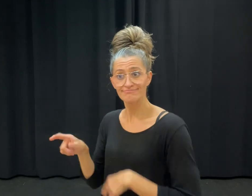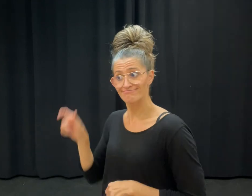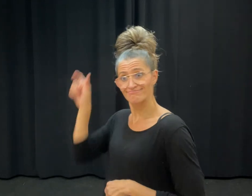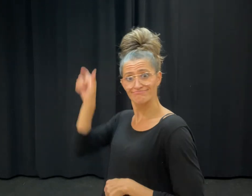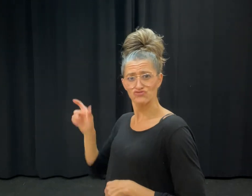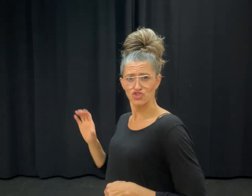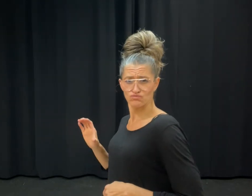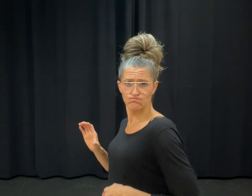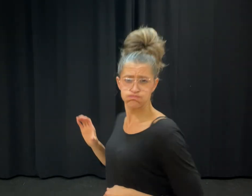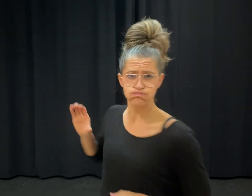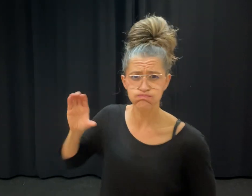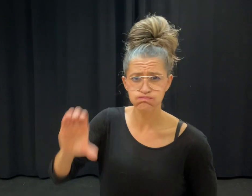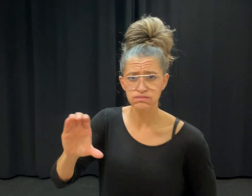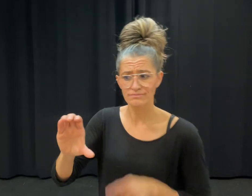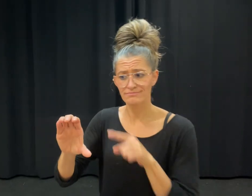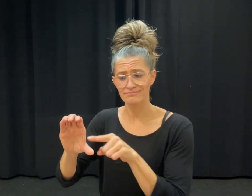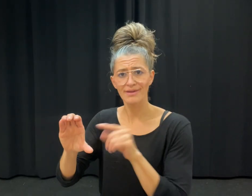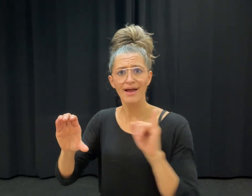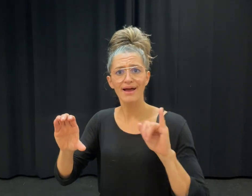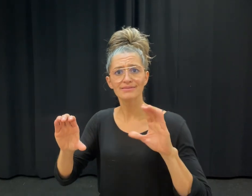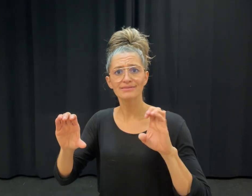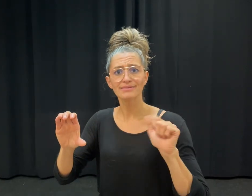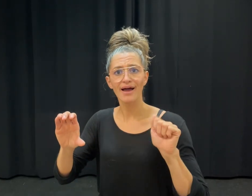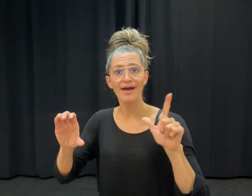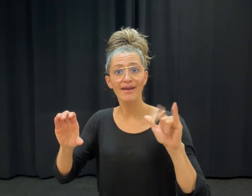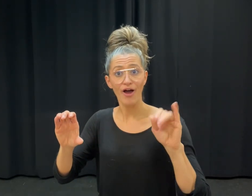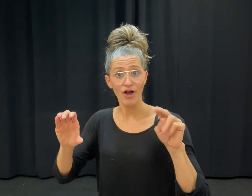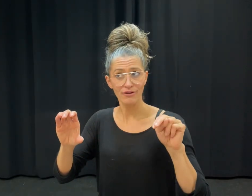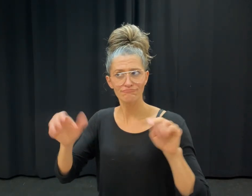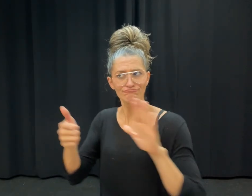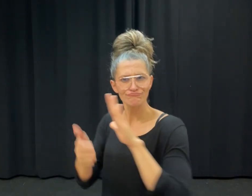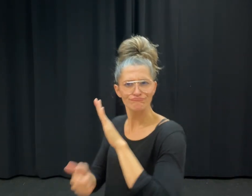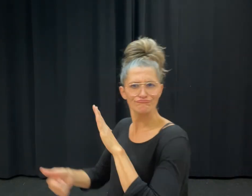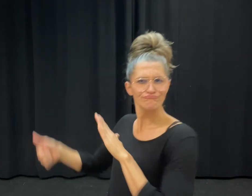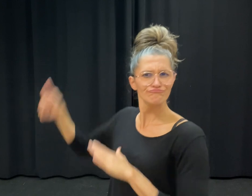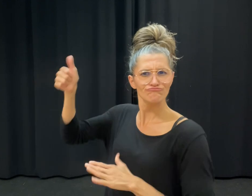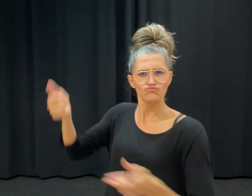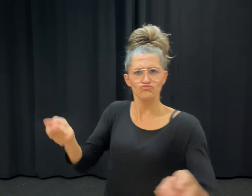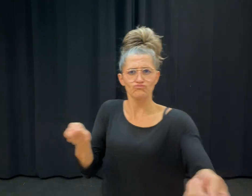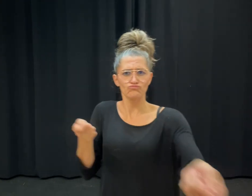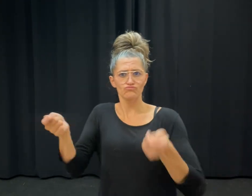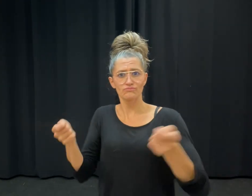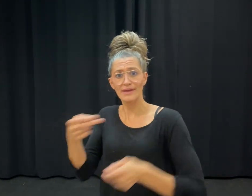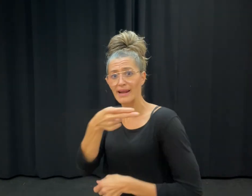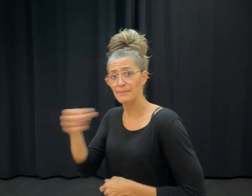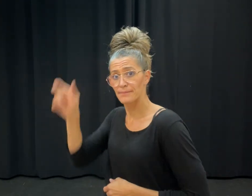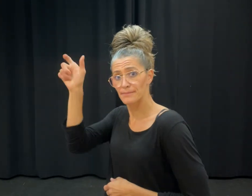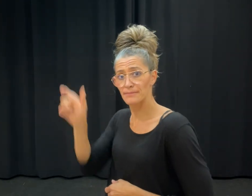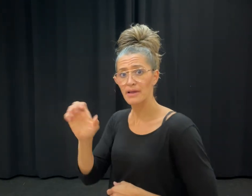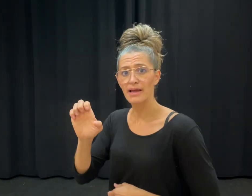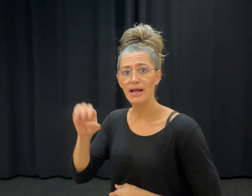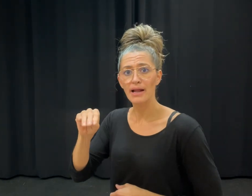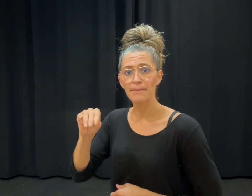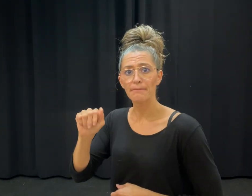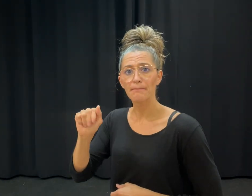Emmanuel Mwaka, the Chief Executive Officer at ICEA LION